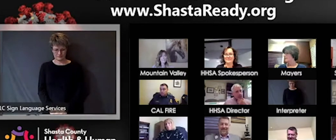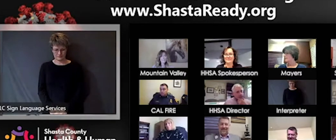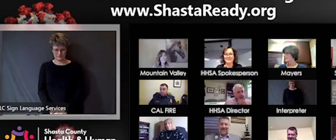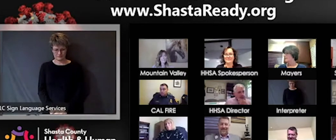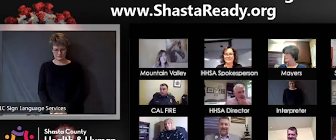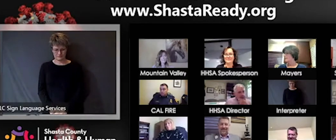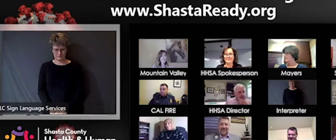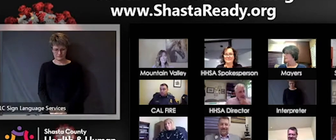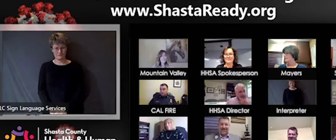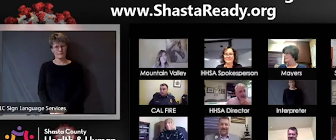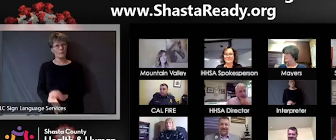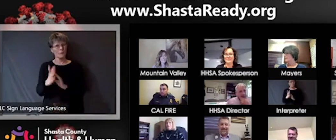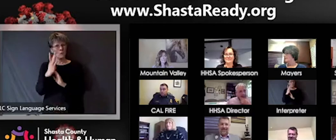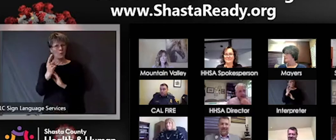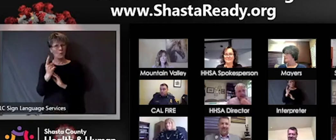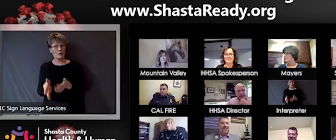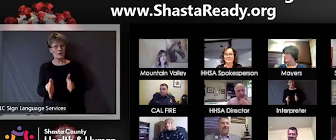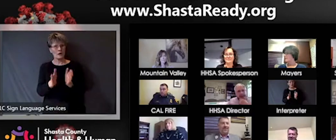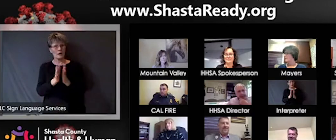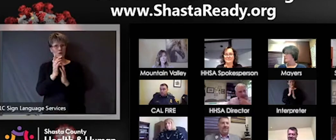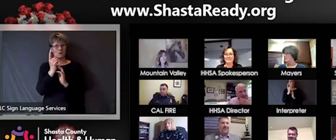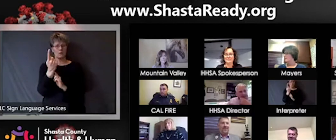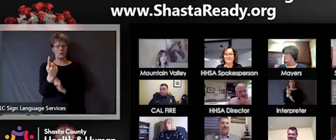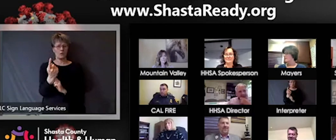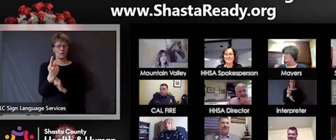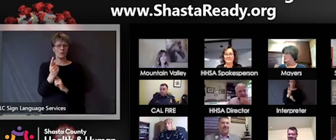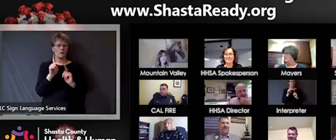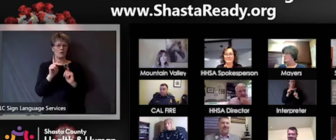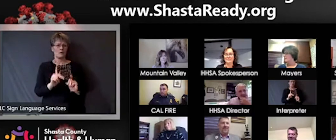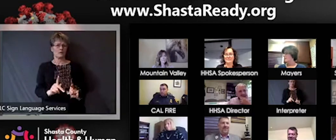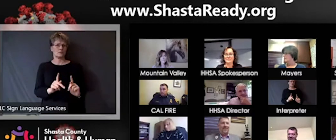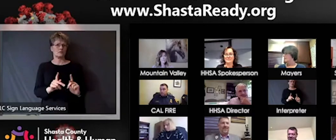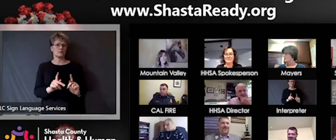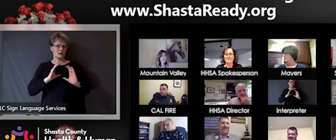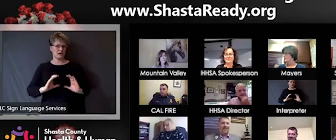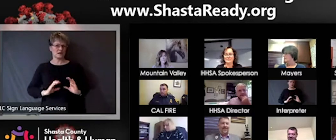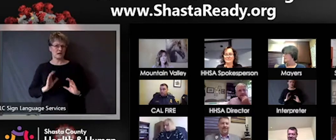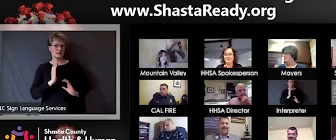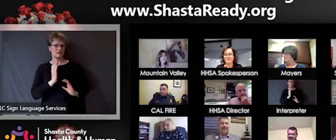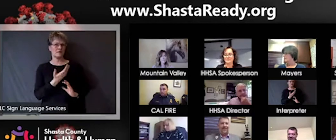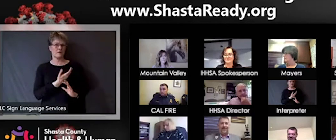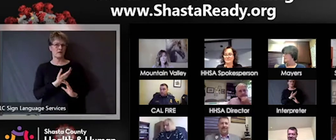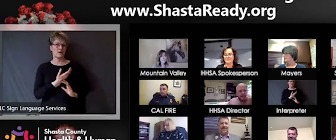because we had a reader who was confused about the way the test numbers are shown